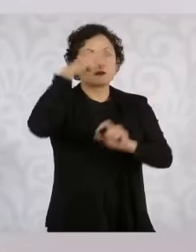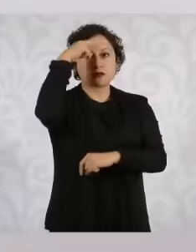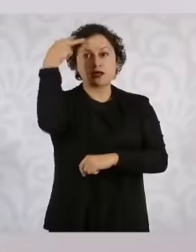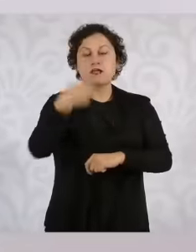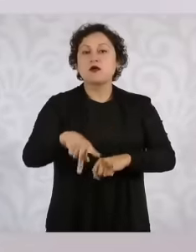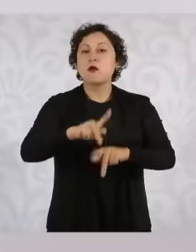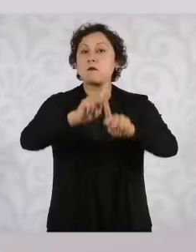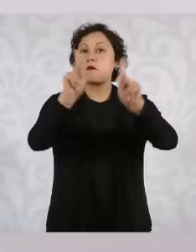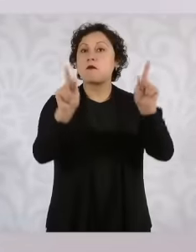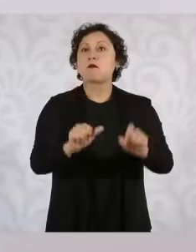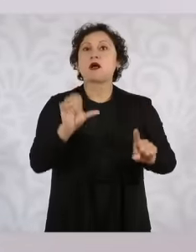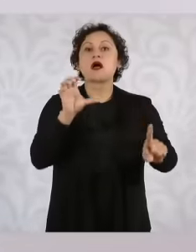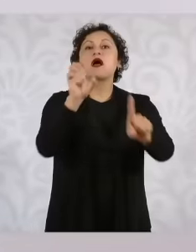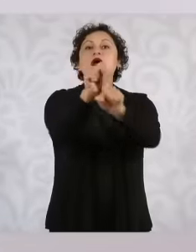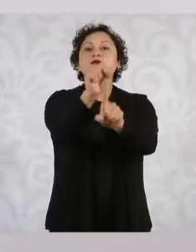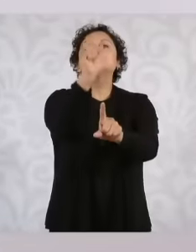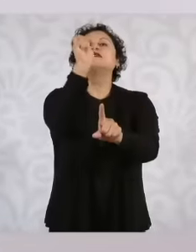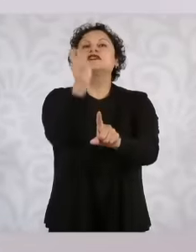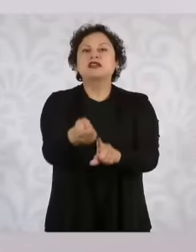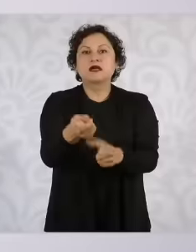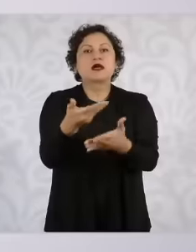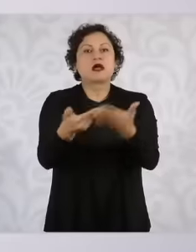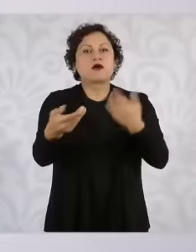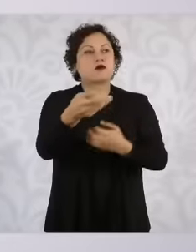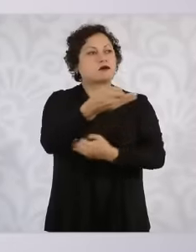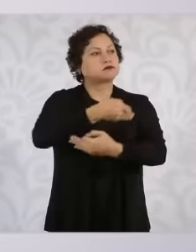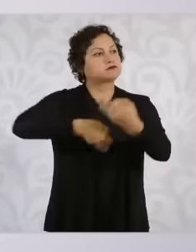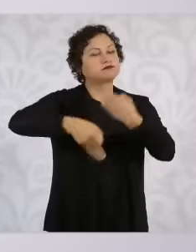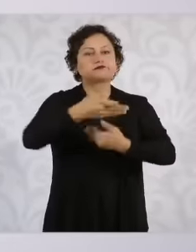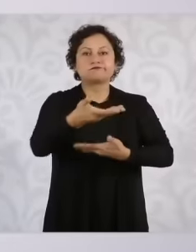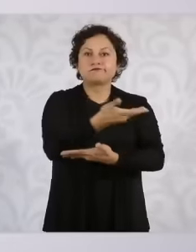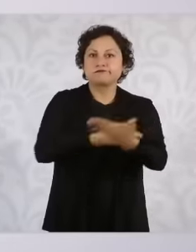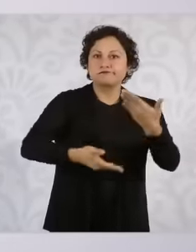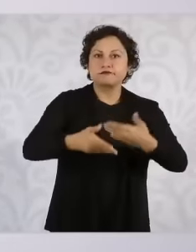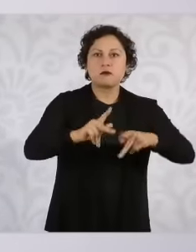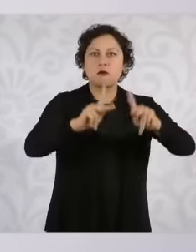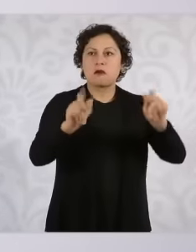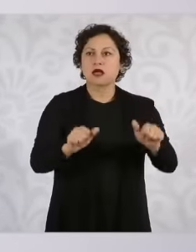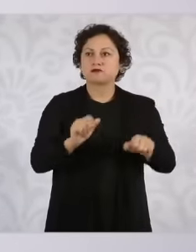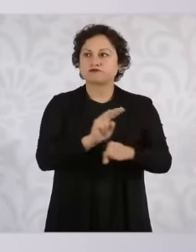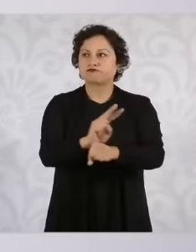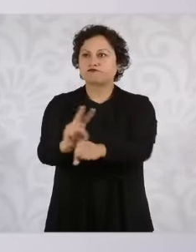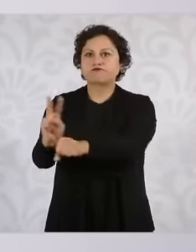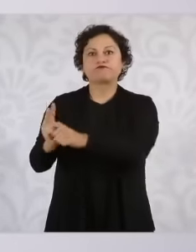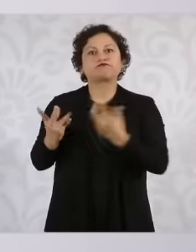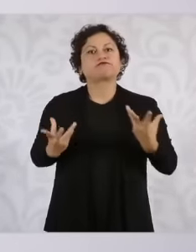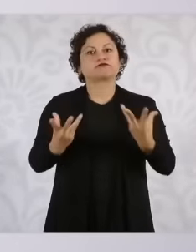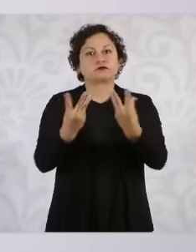that security is a shared responsibility. I take this opportunity to especially thank the attorney